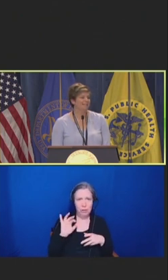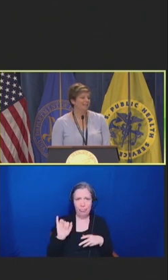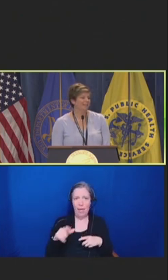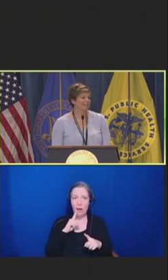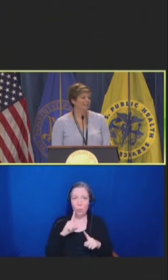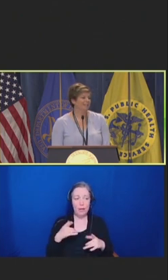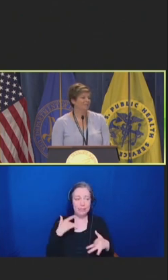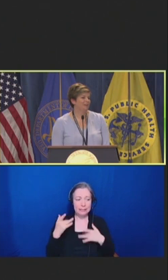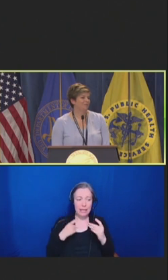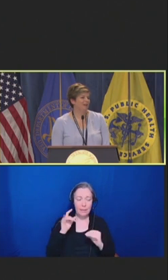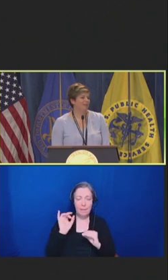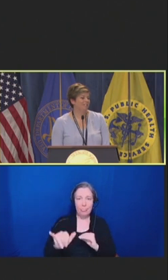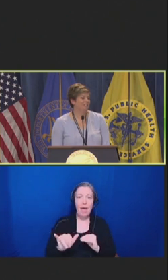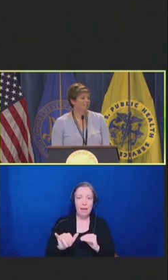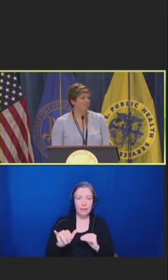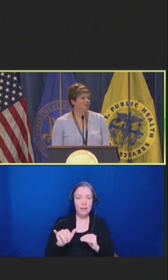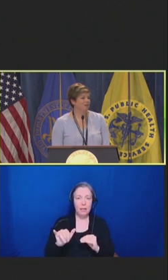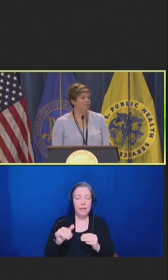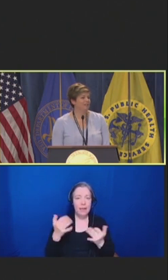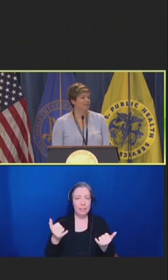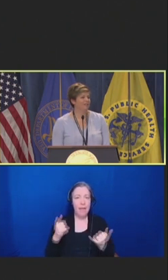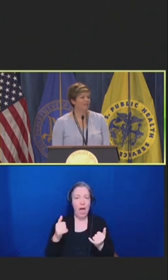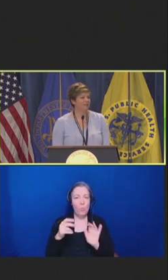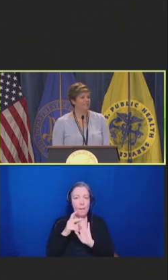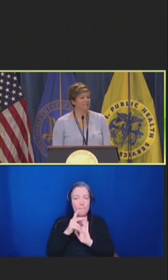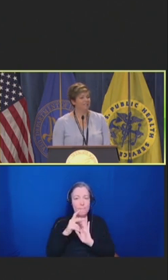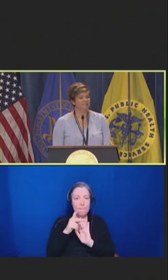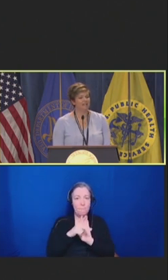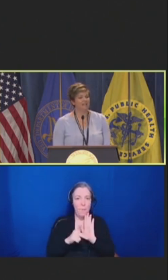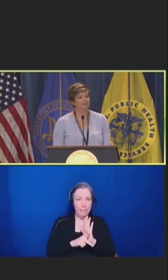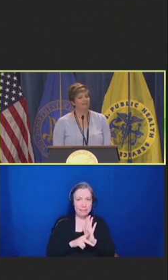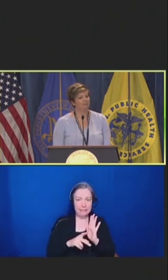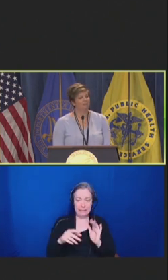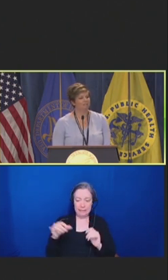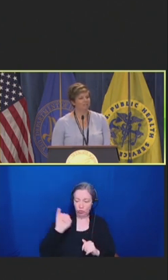And now that we have policies that are starting to align on the vaccines for folks, it's,